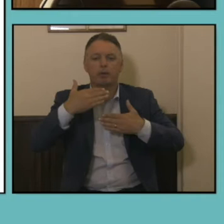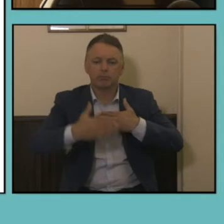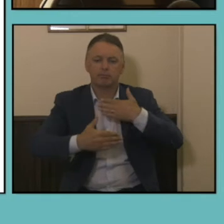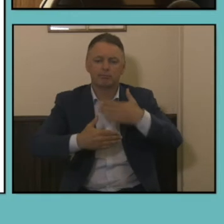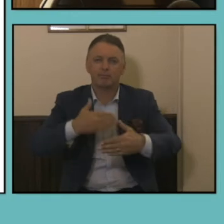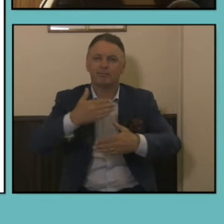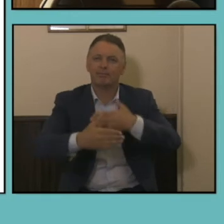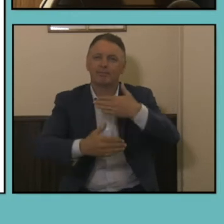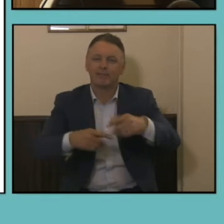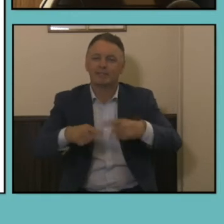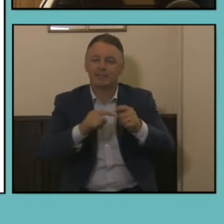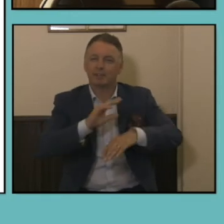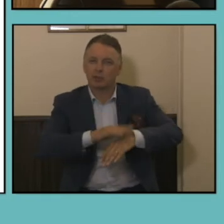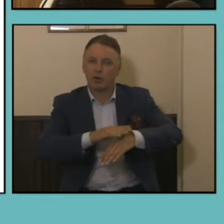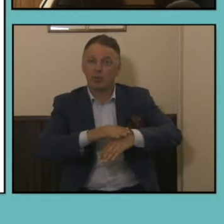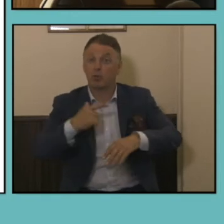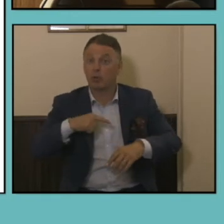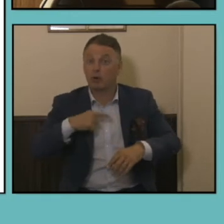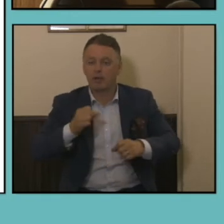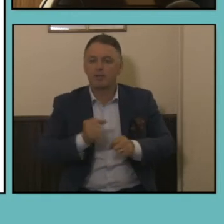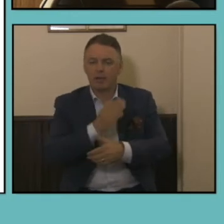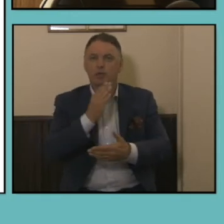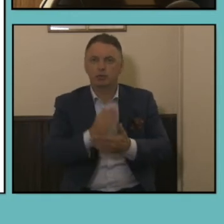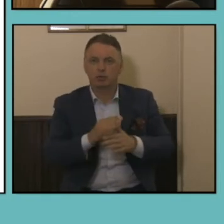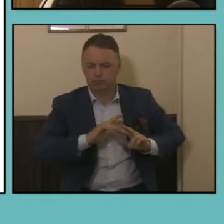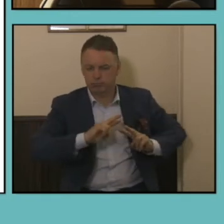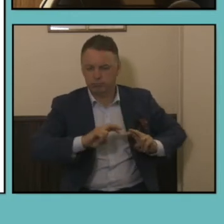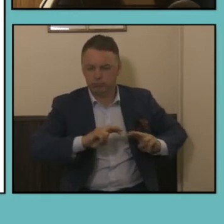to ensure that we can get the data out as soon as it's available rather than to